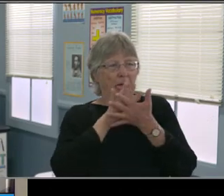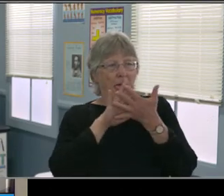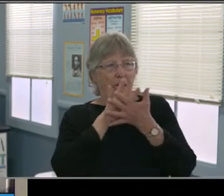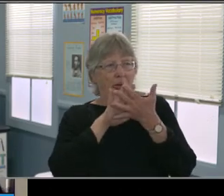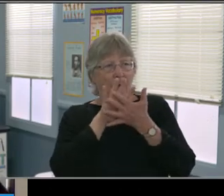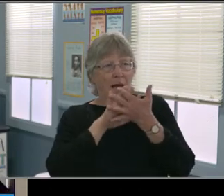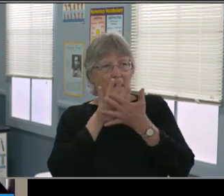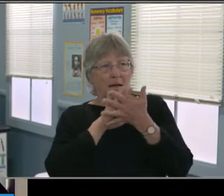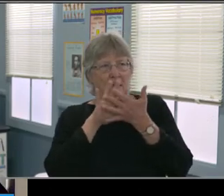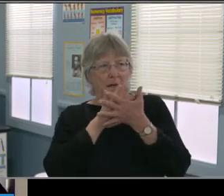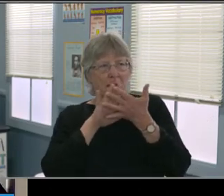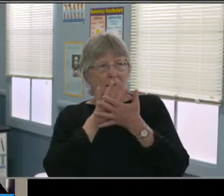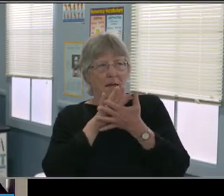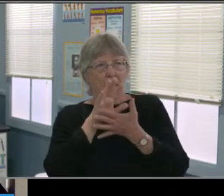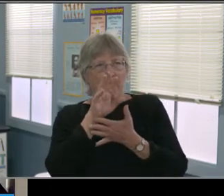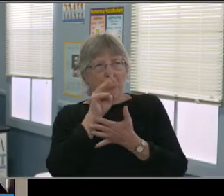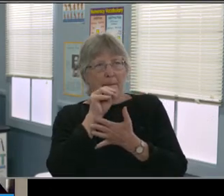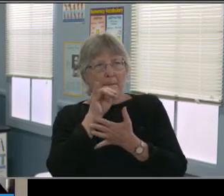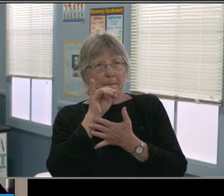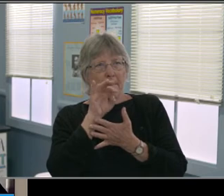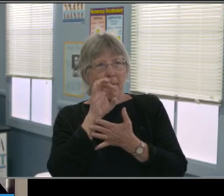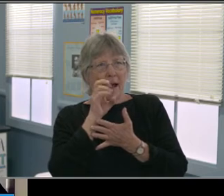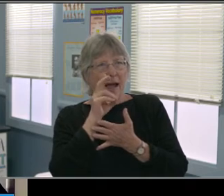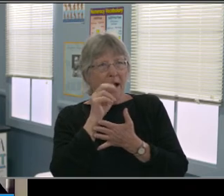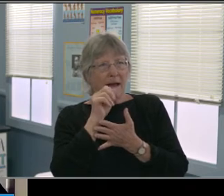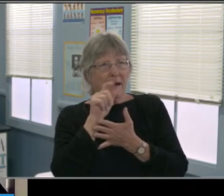Find the presentation you want, click on it,